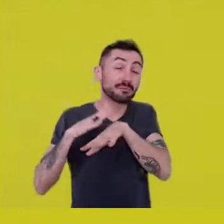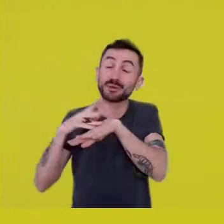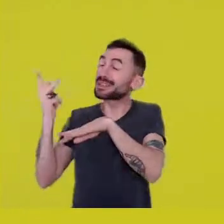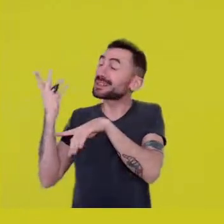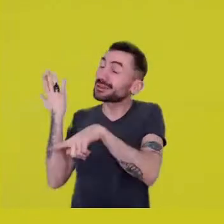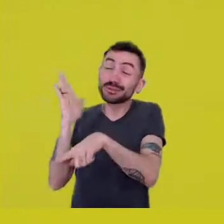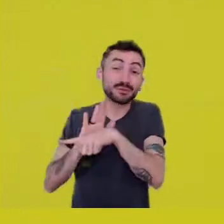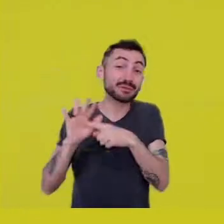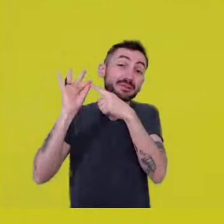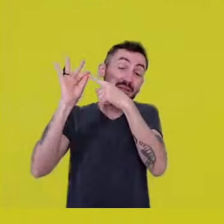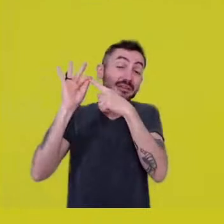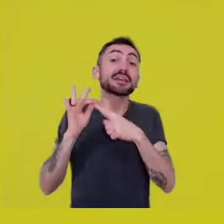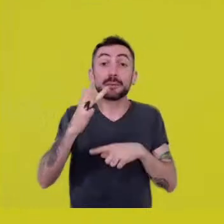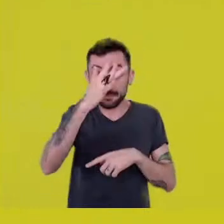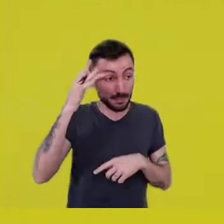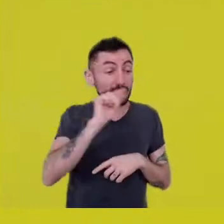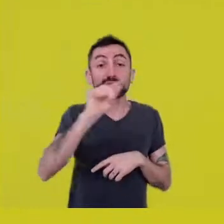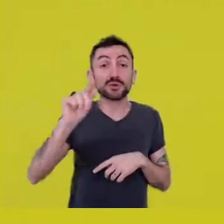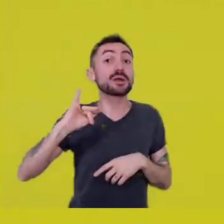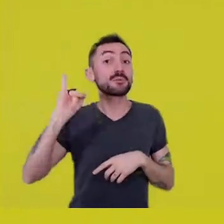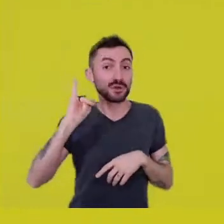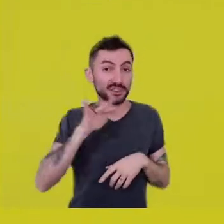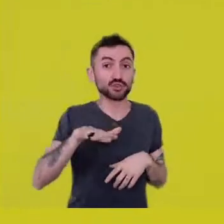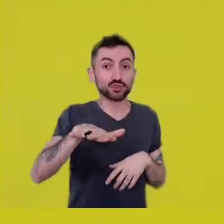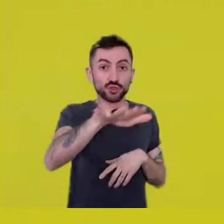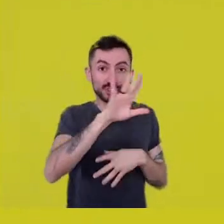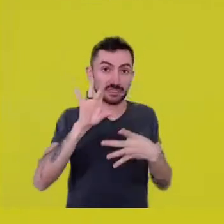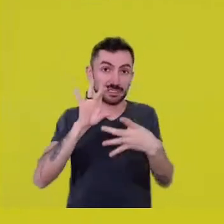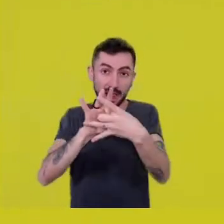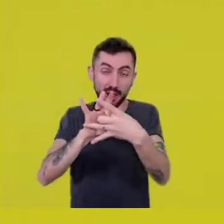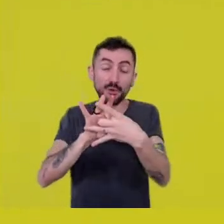Perhaps going one step beyond that would be thinking